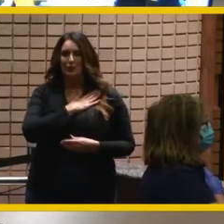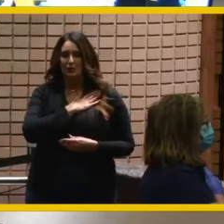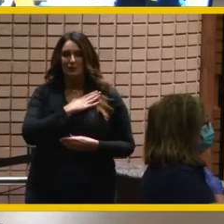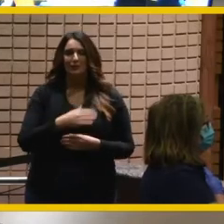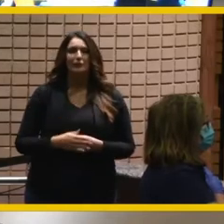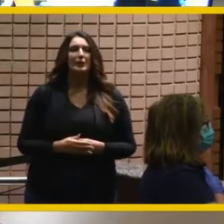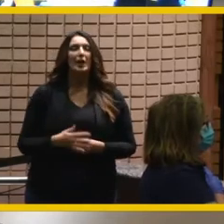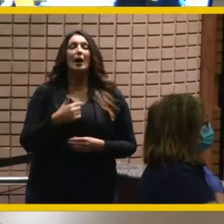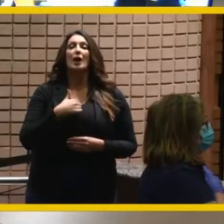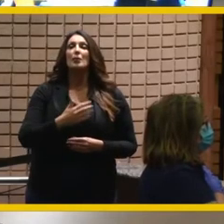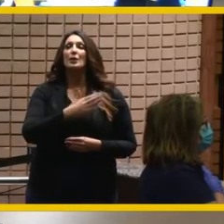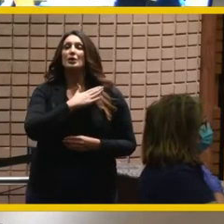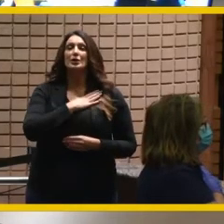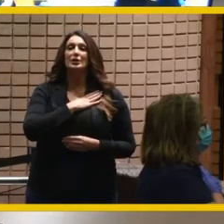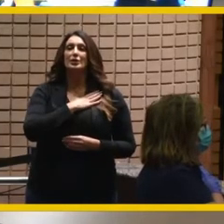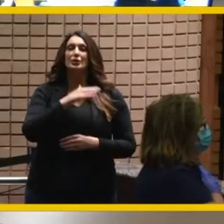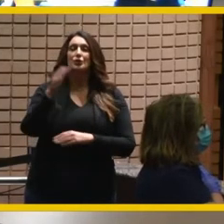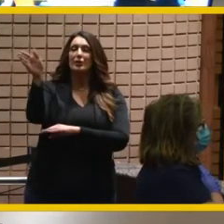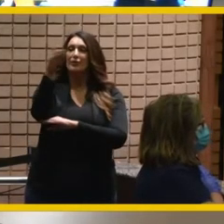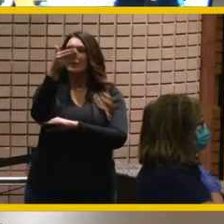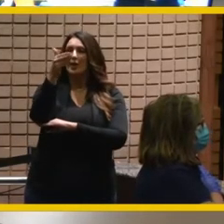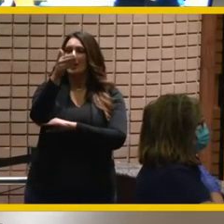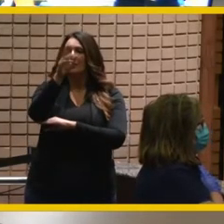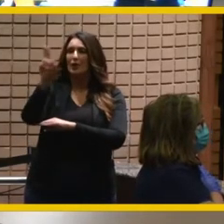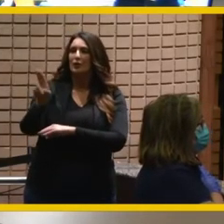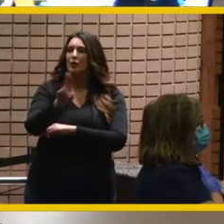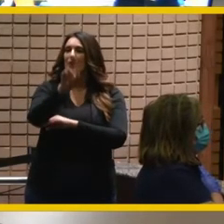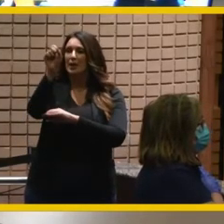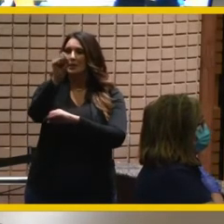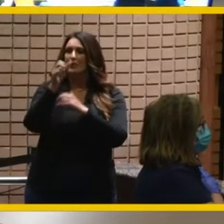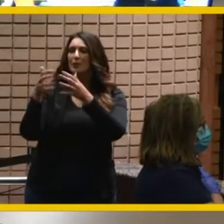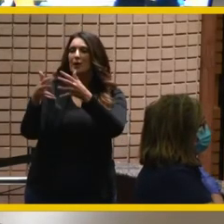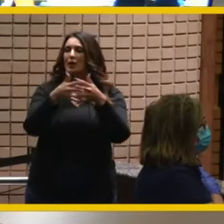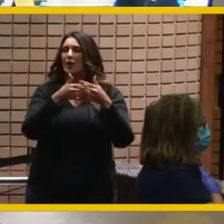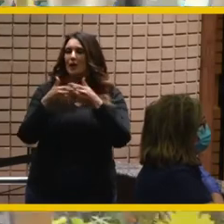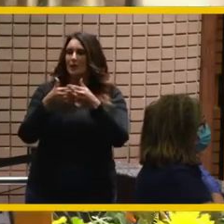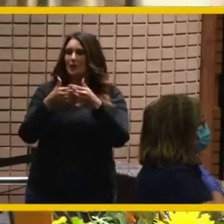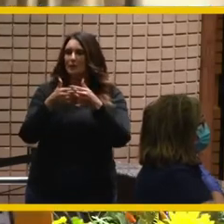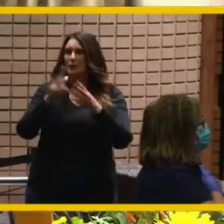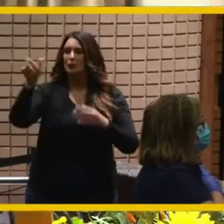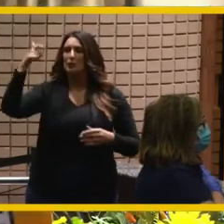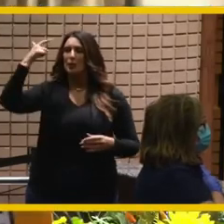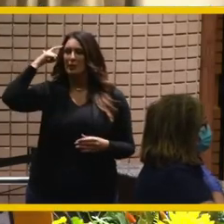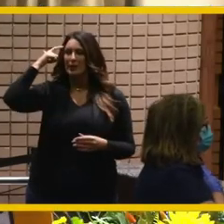pledge allegiance to the flag of the united states of america and to the republic